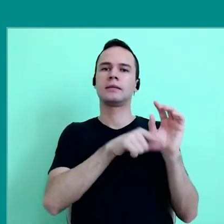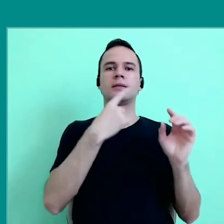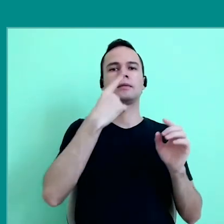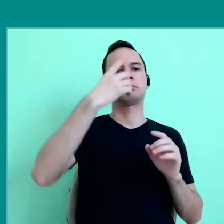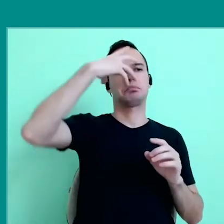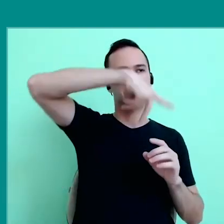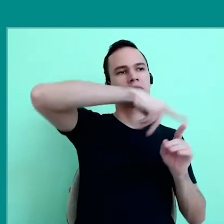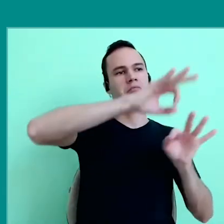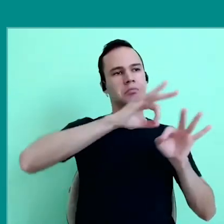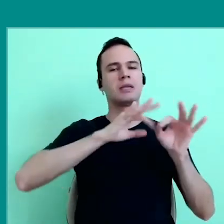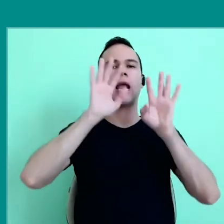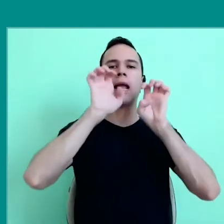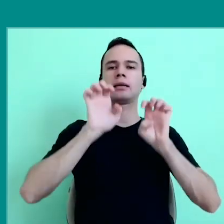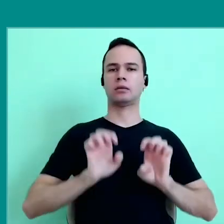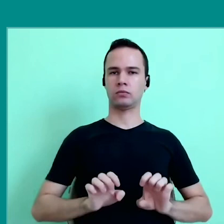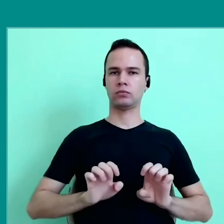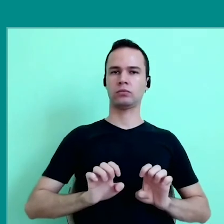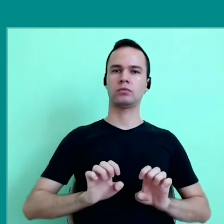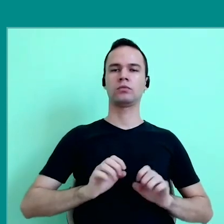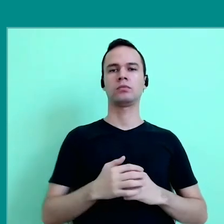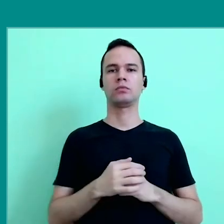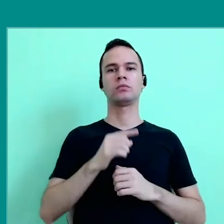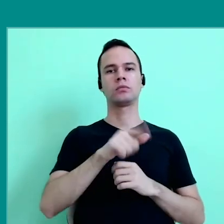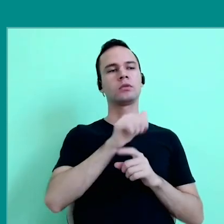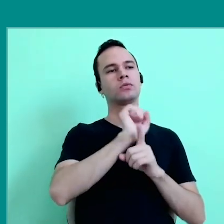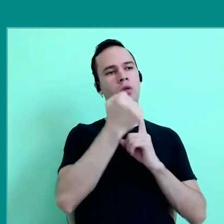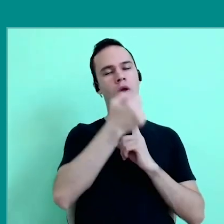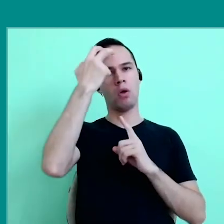an ethical training, a sociocultural training, as we say,